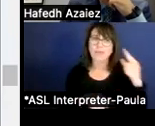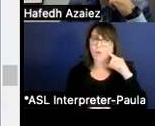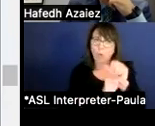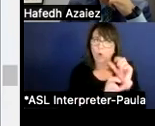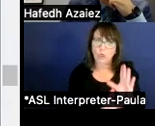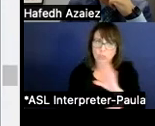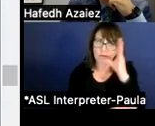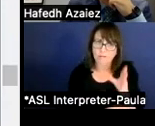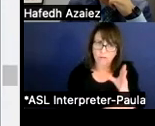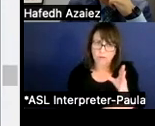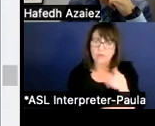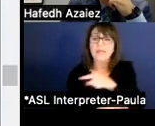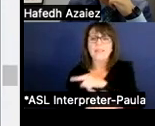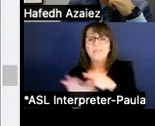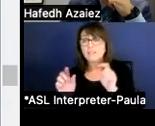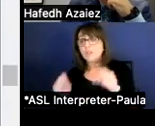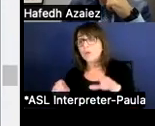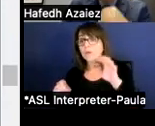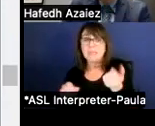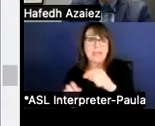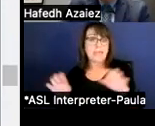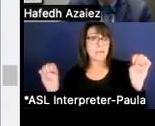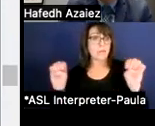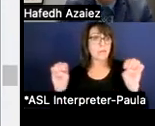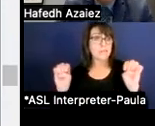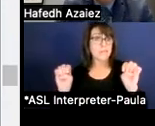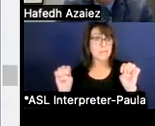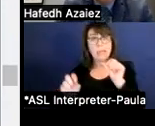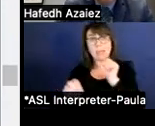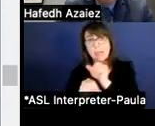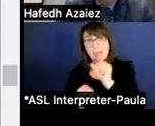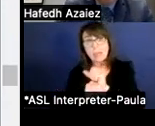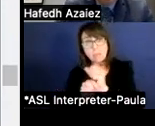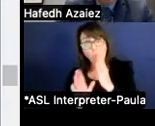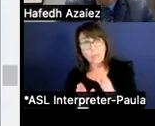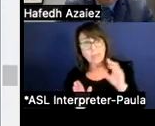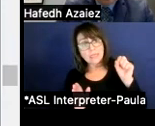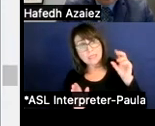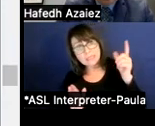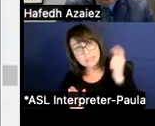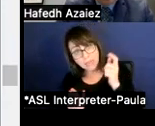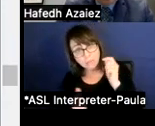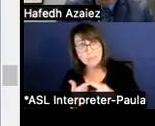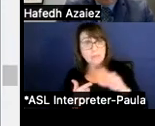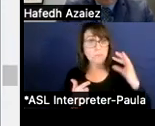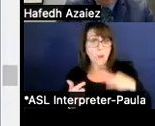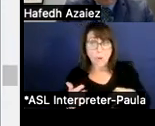These type of expenses include any type of emergencies, employee stipends and bonuses, small capital projects, furniture equipment,